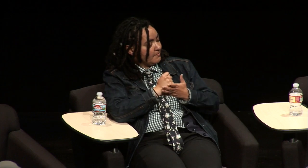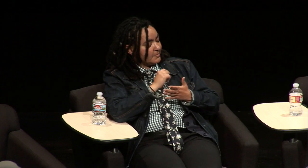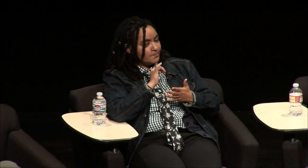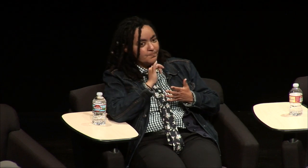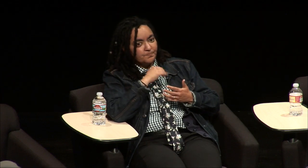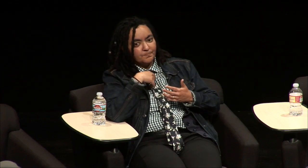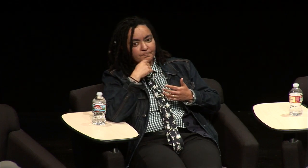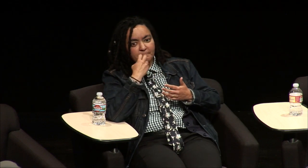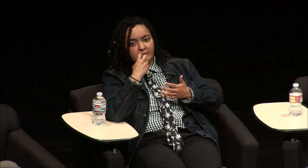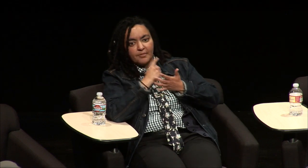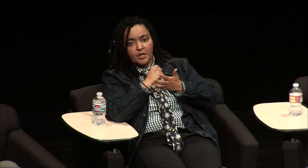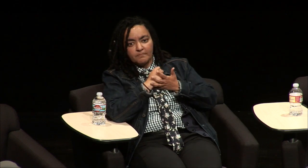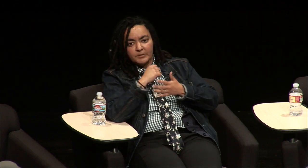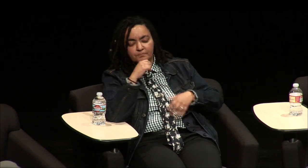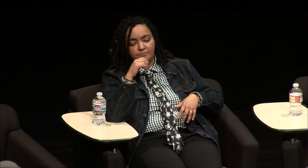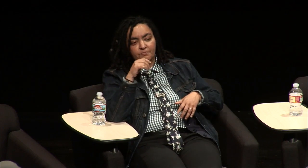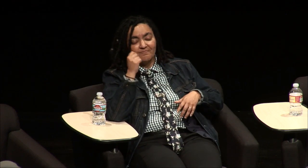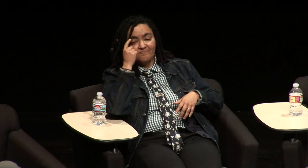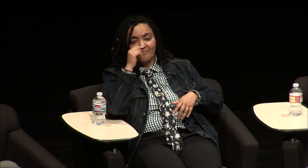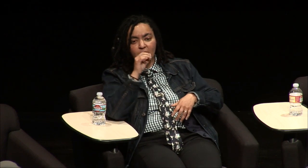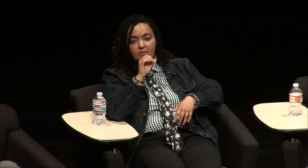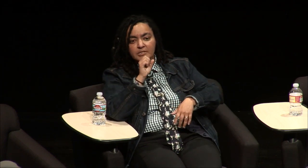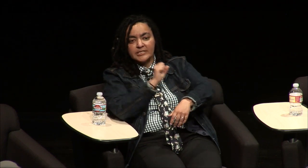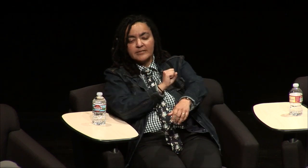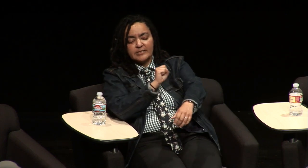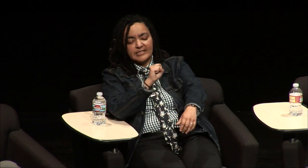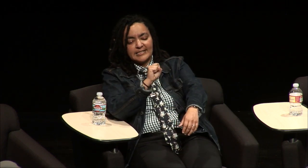specifically my experience with speech therapy